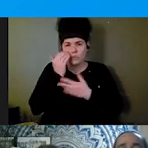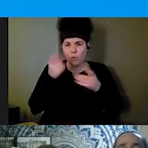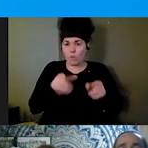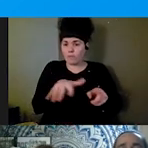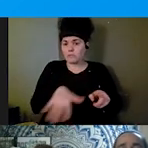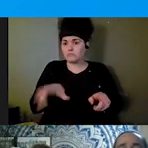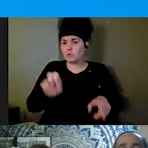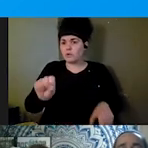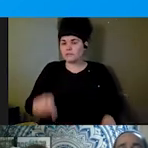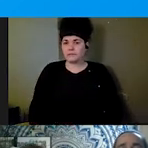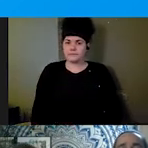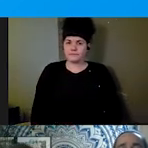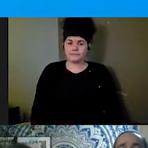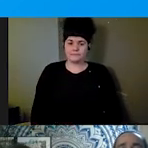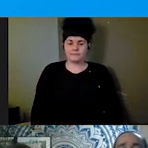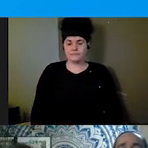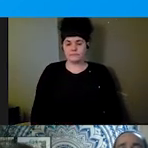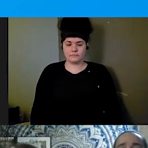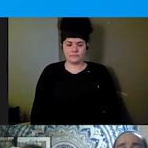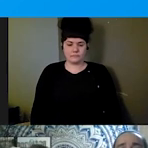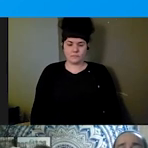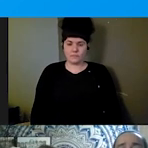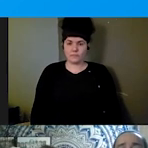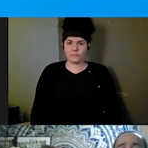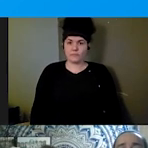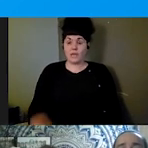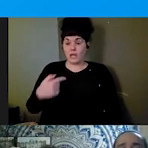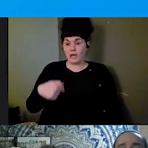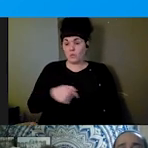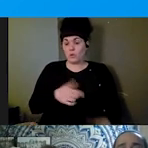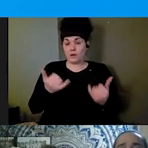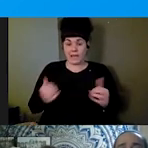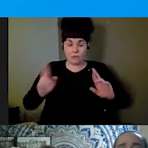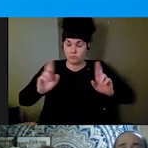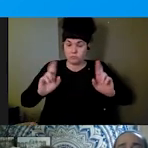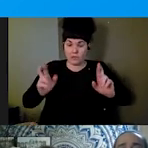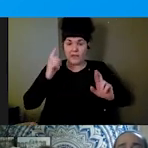are all preparing for the upcoming hurricane season, which no doubt will be a continued intensity and